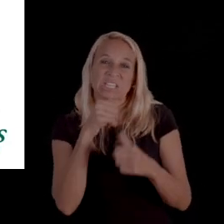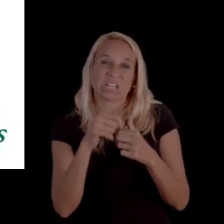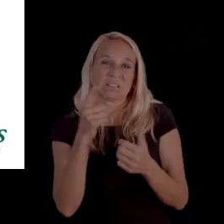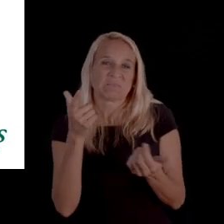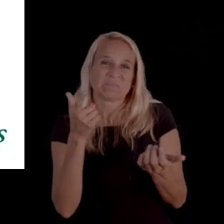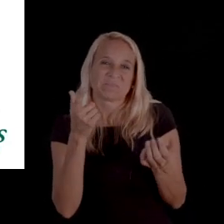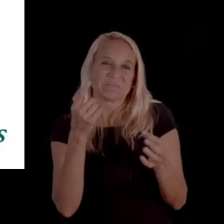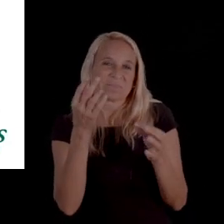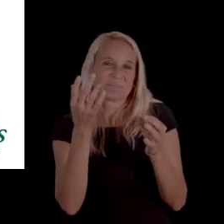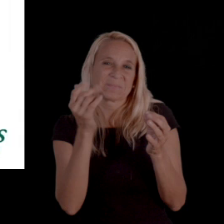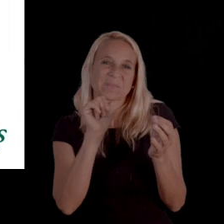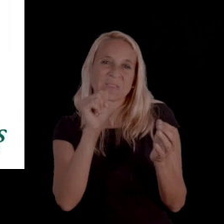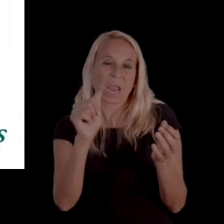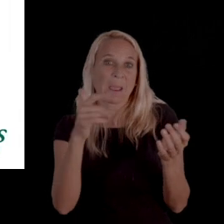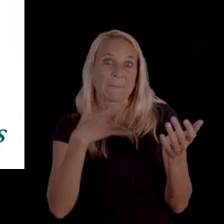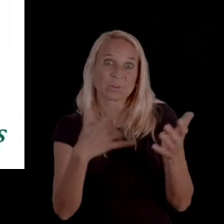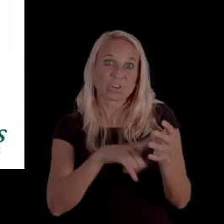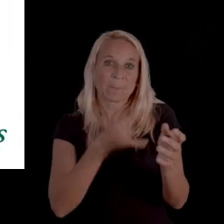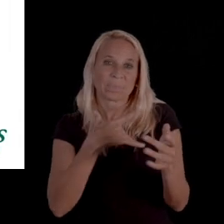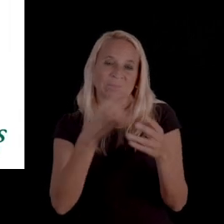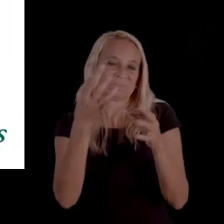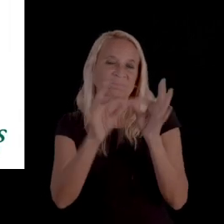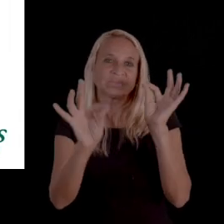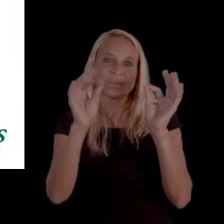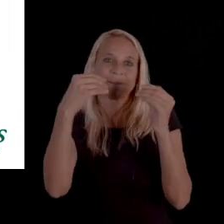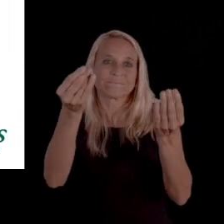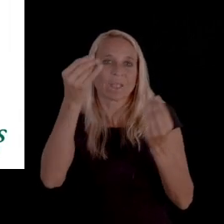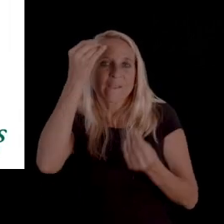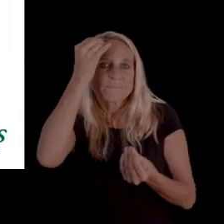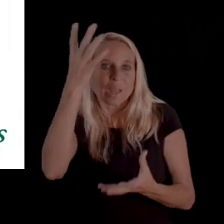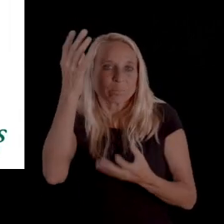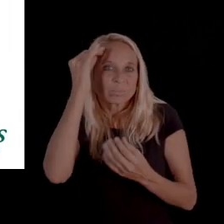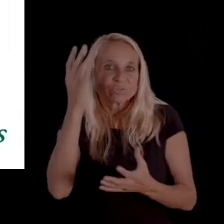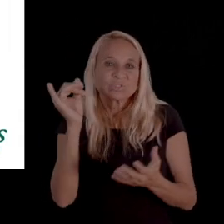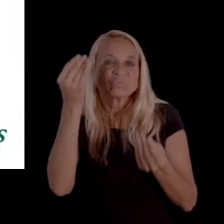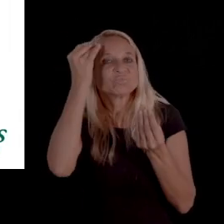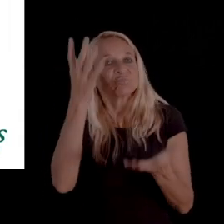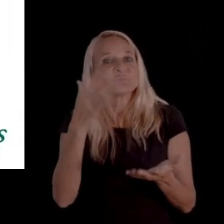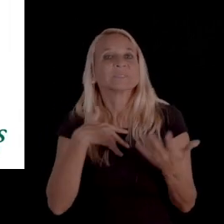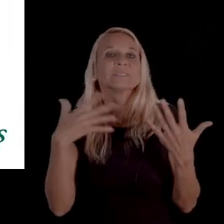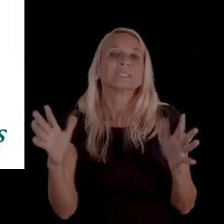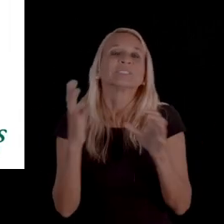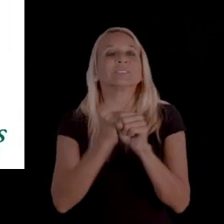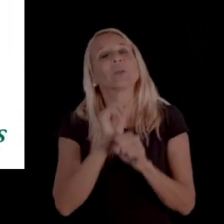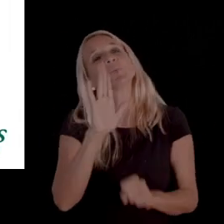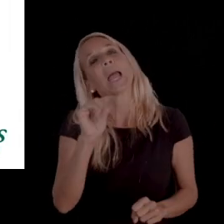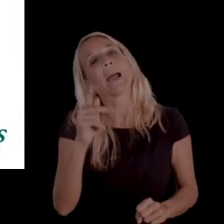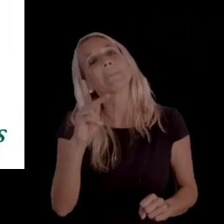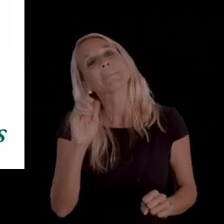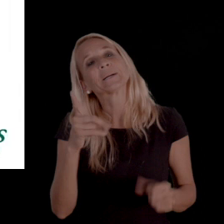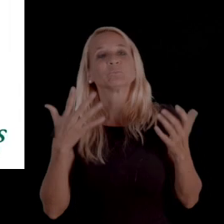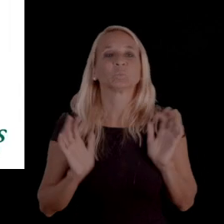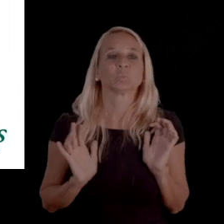they don't necessarily have to give you more appeal information, it's just a notification that, "Hey, we received your appeal.